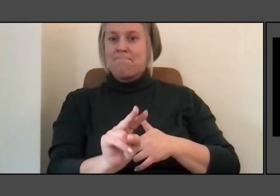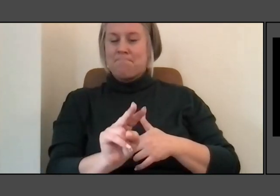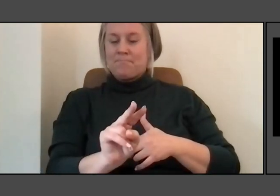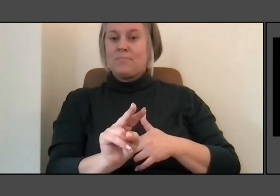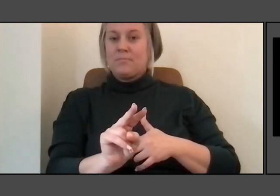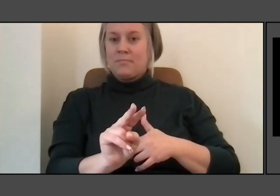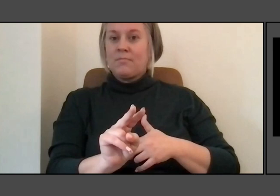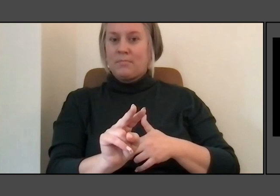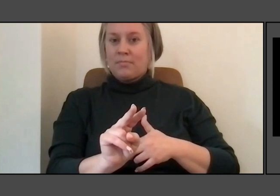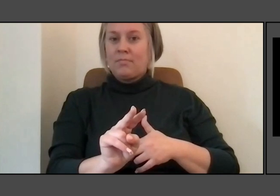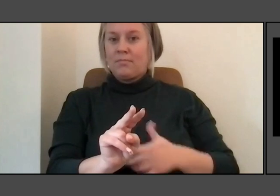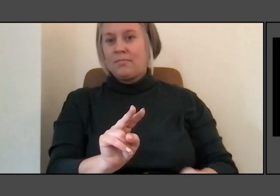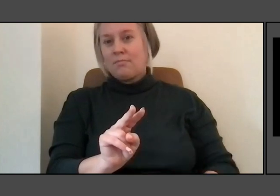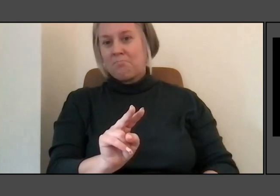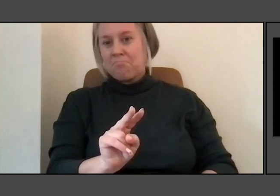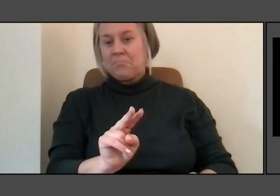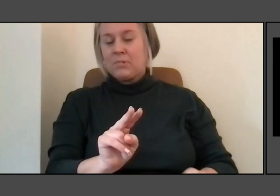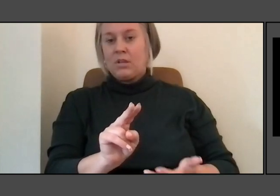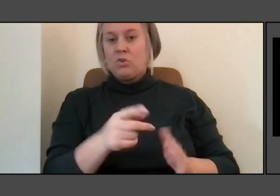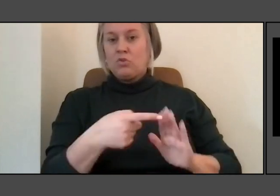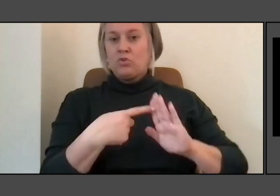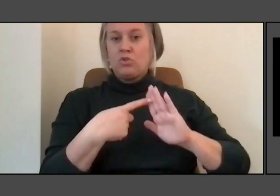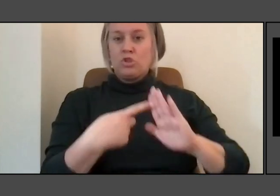quiet, hidden strength